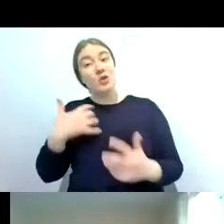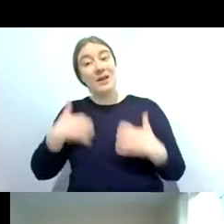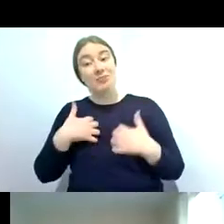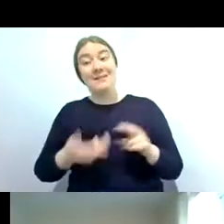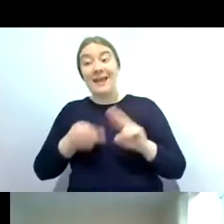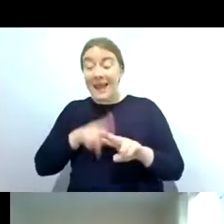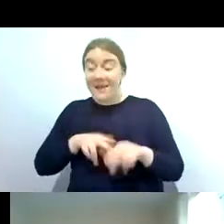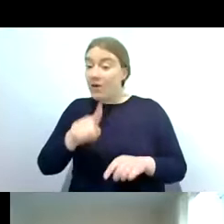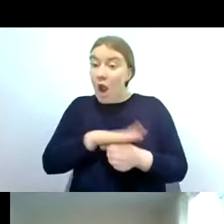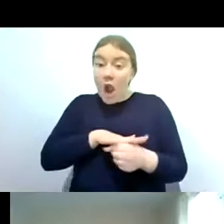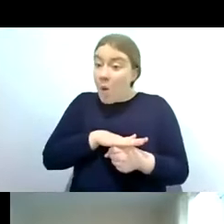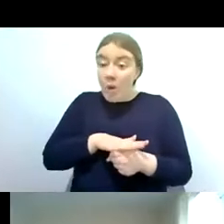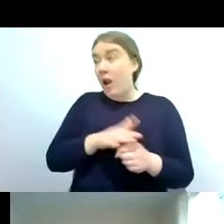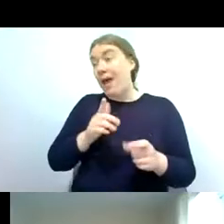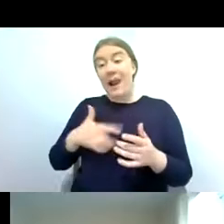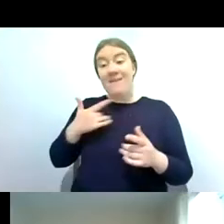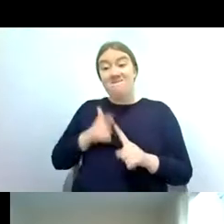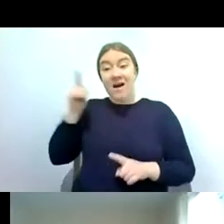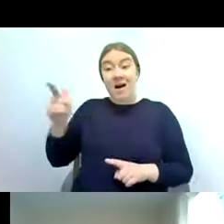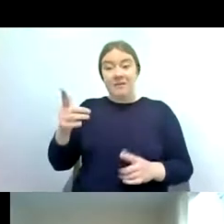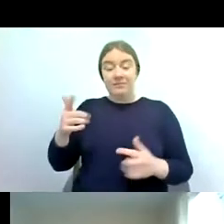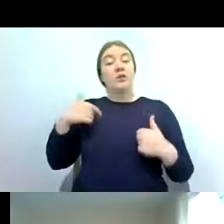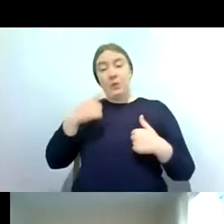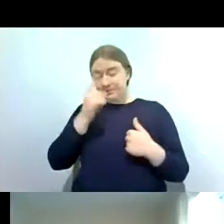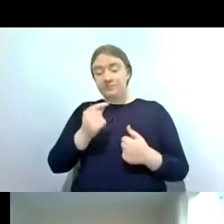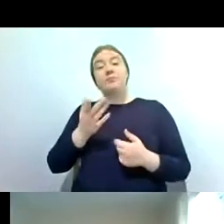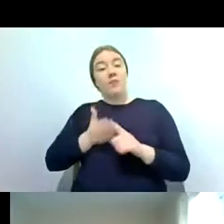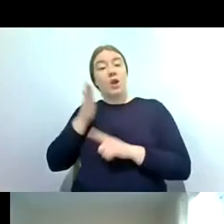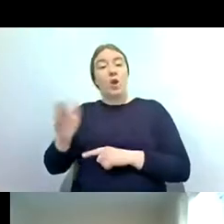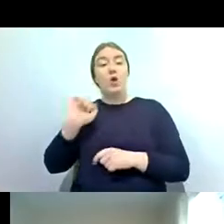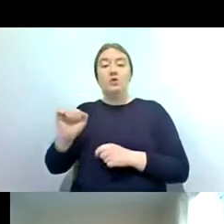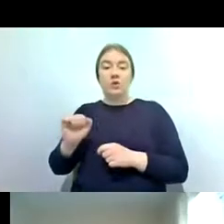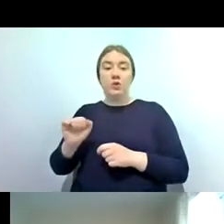you can go onto the riverfly partnership website and on their contact us section